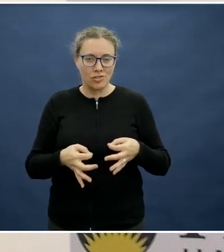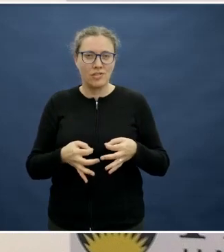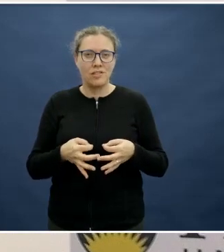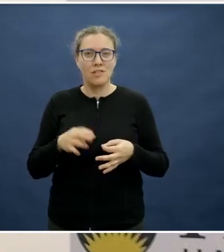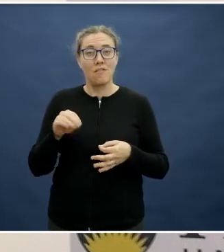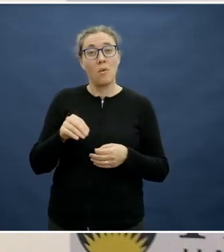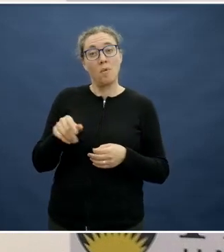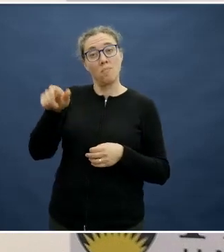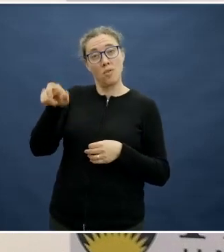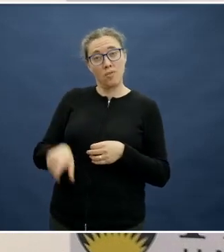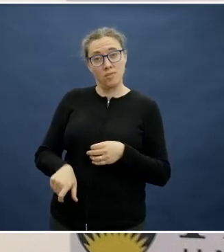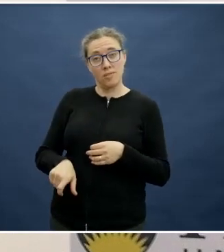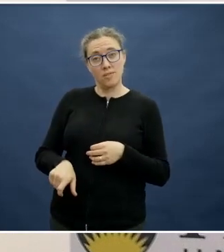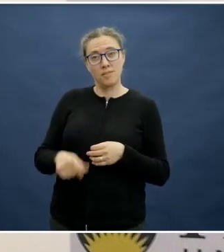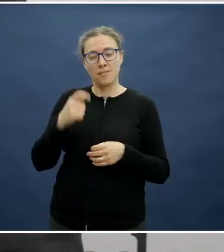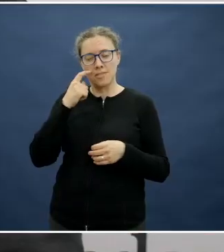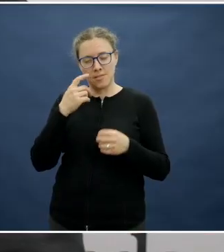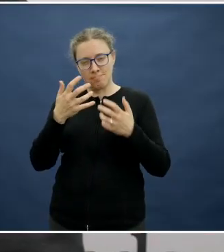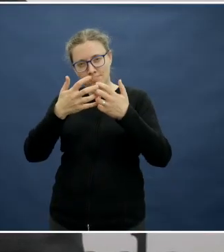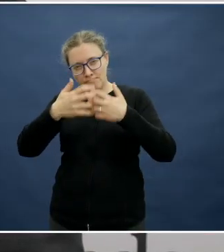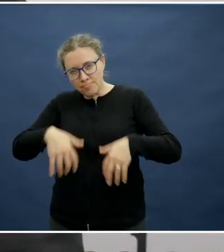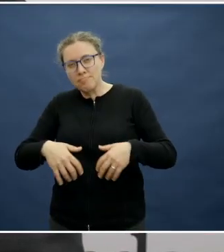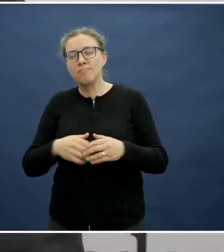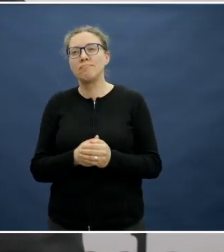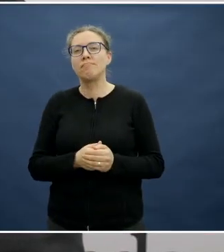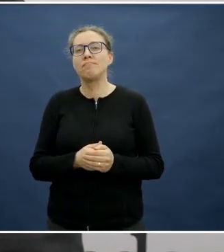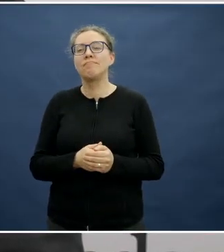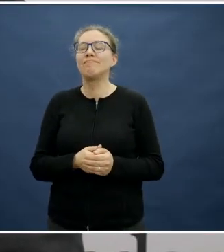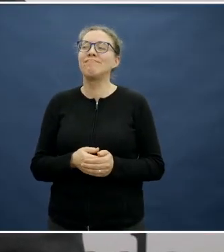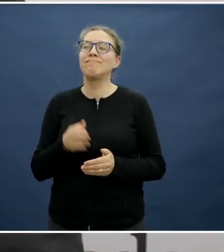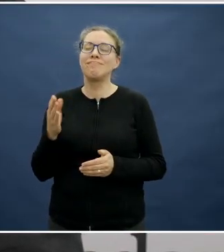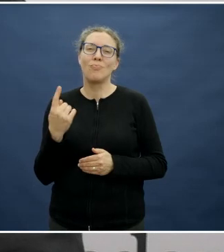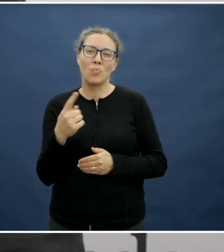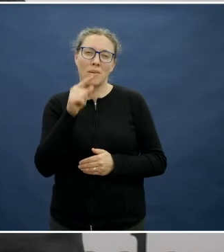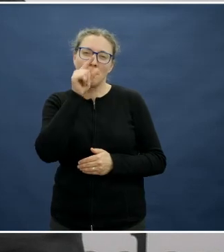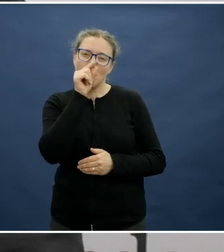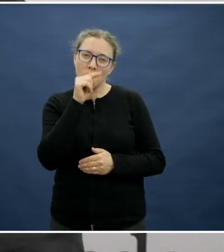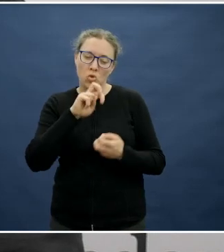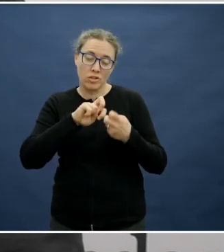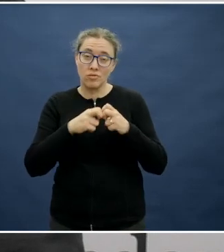I think the only potential issue and I know virtually nothing about artificial